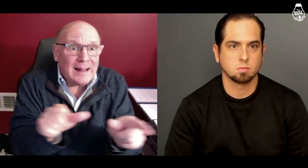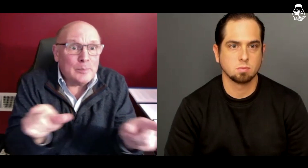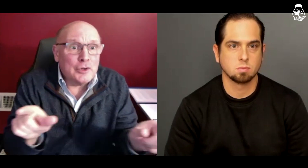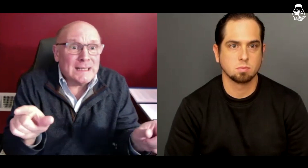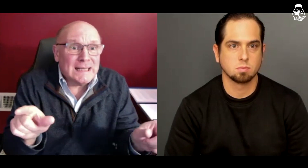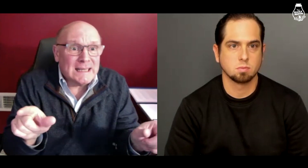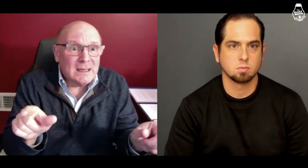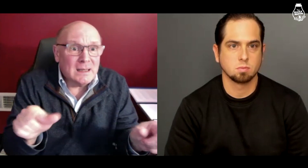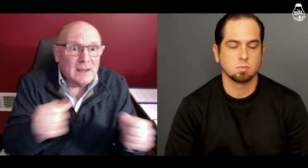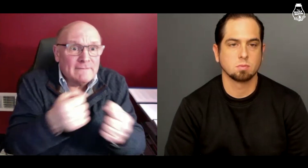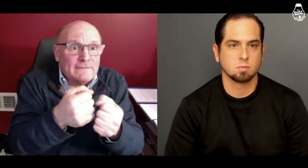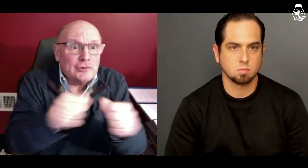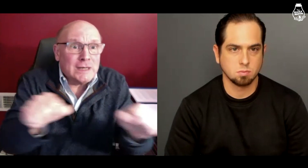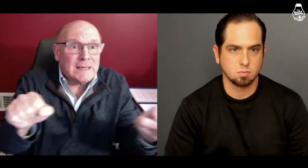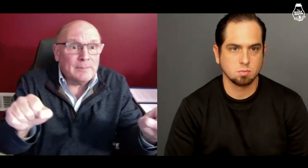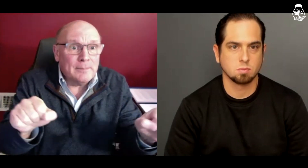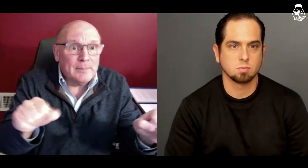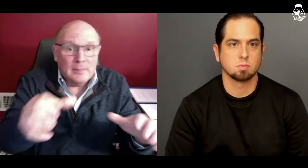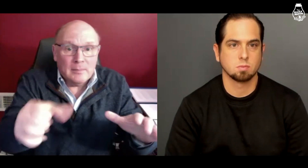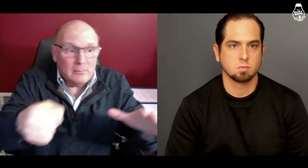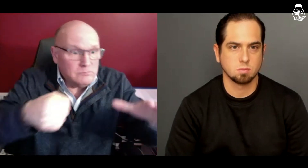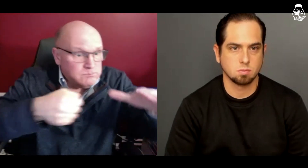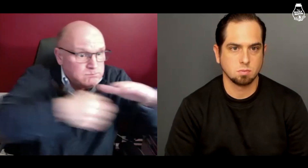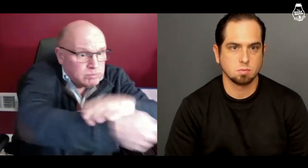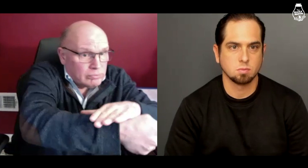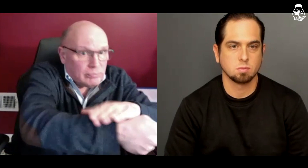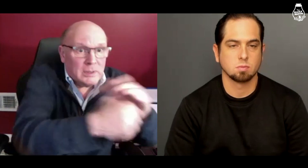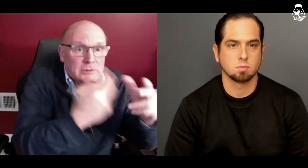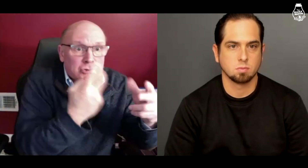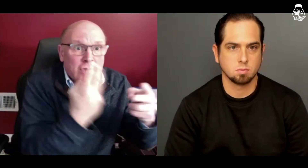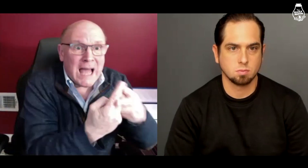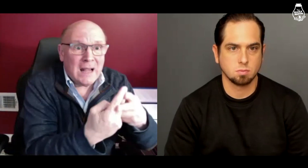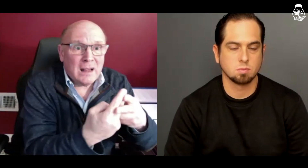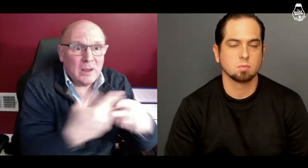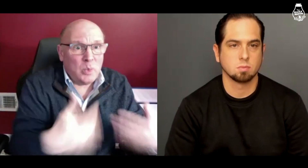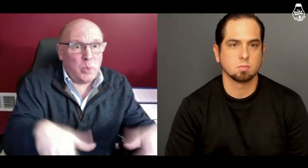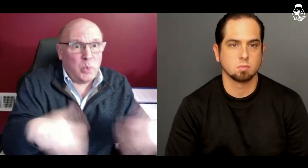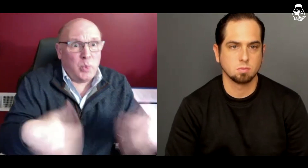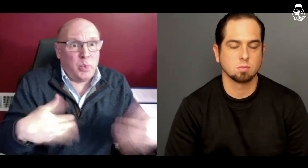their liberty, their freedom, to put them in jail,